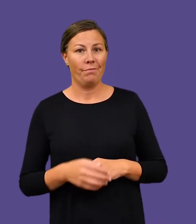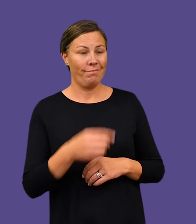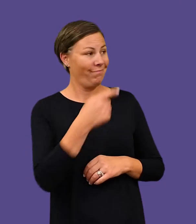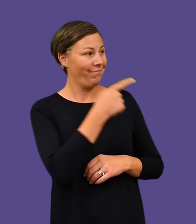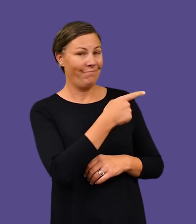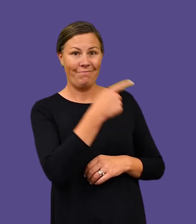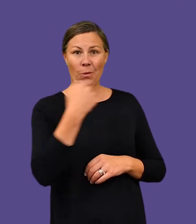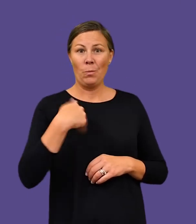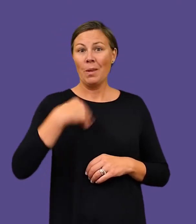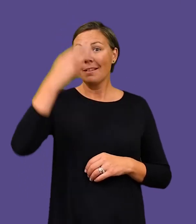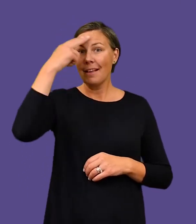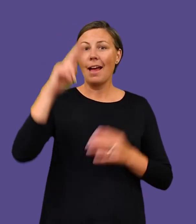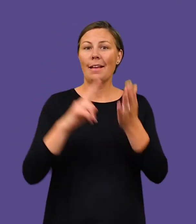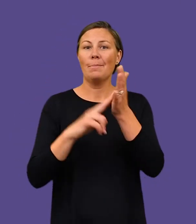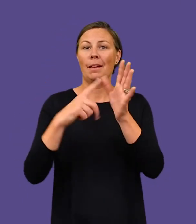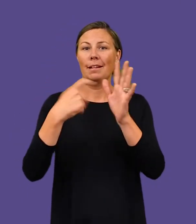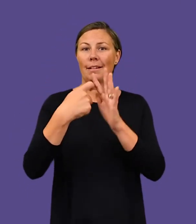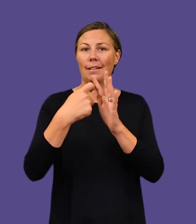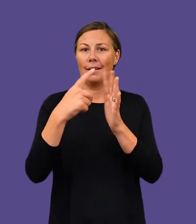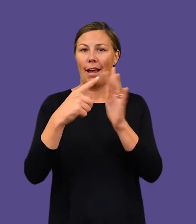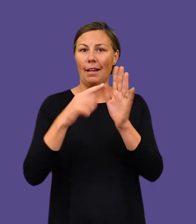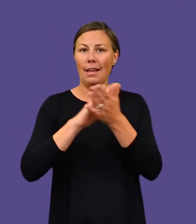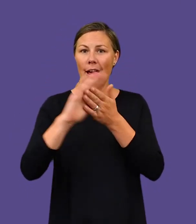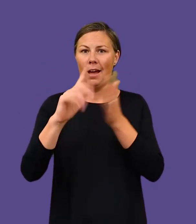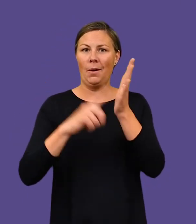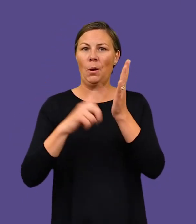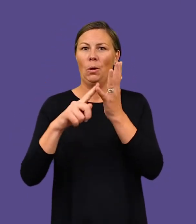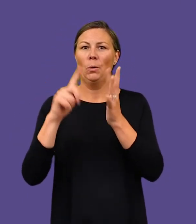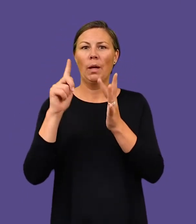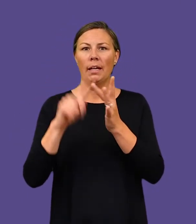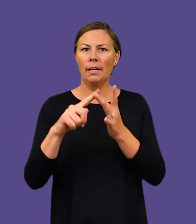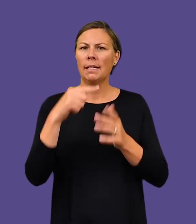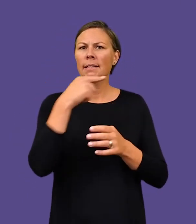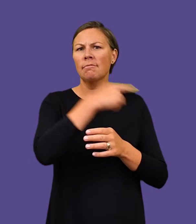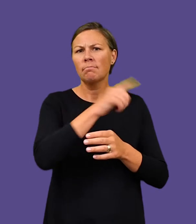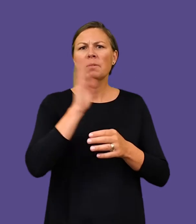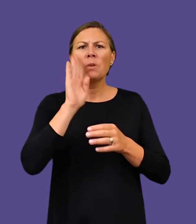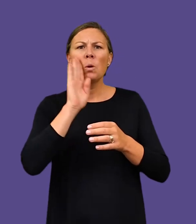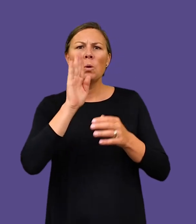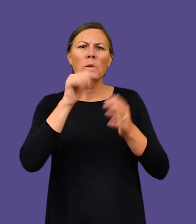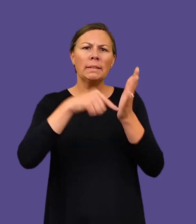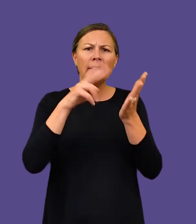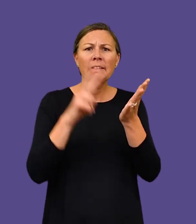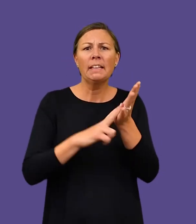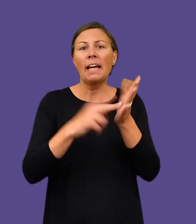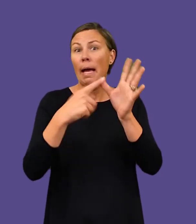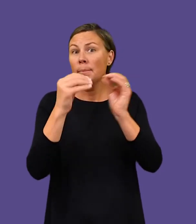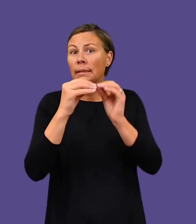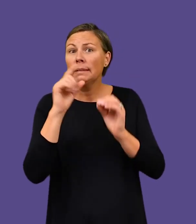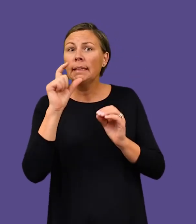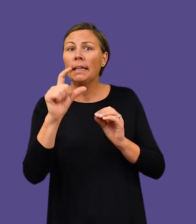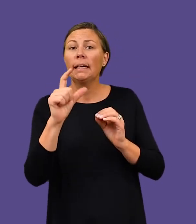Laura Jones’s subject is award-winning writer and actor Nakkiah Lui, whose credits include ABC TV’s